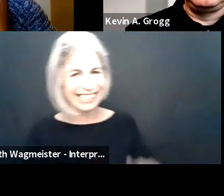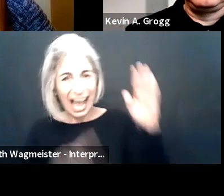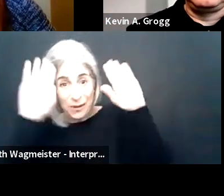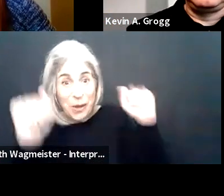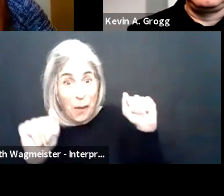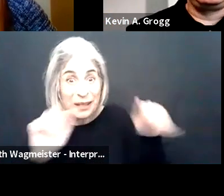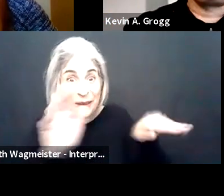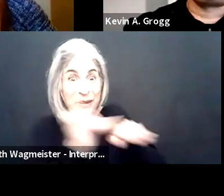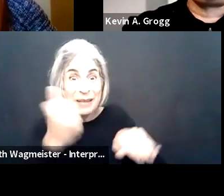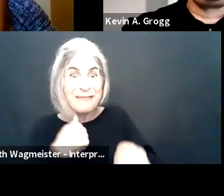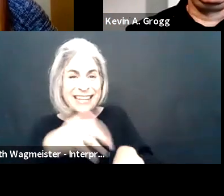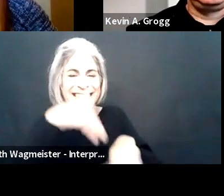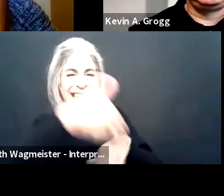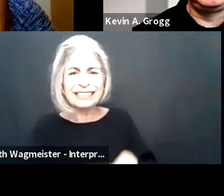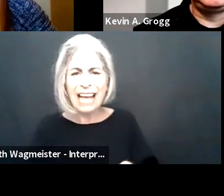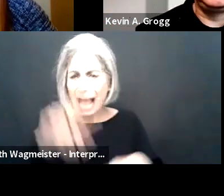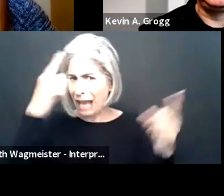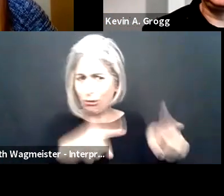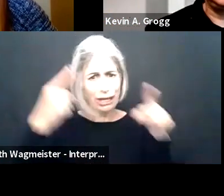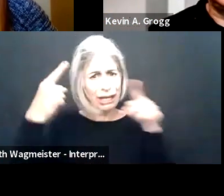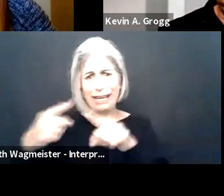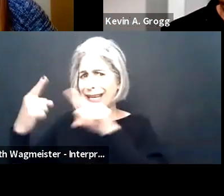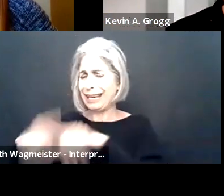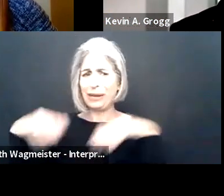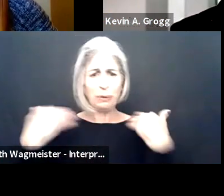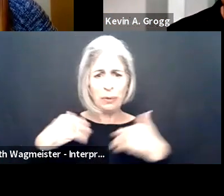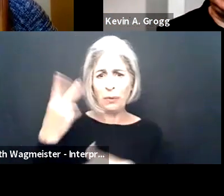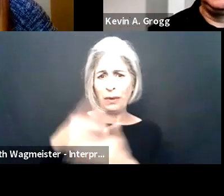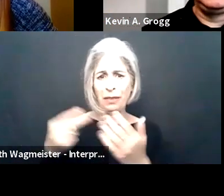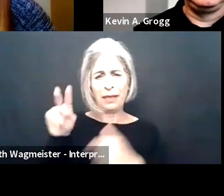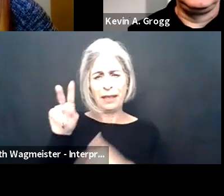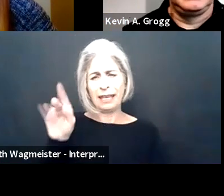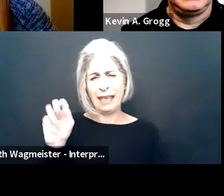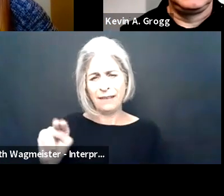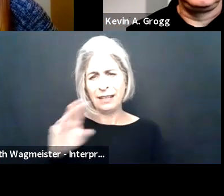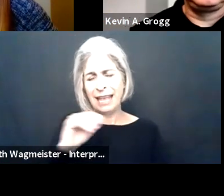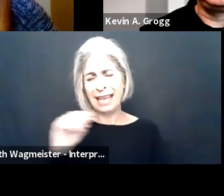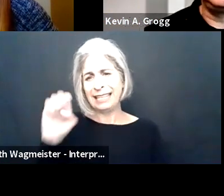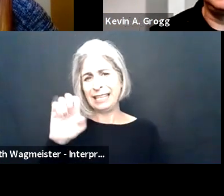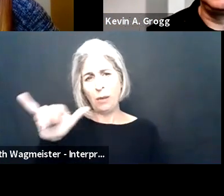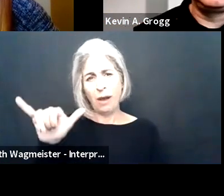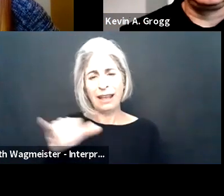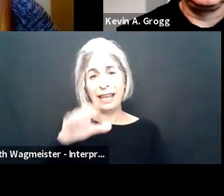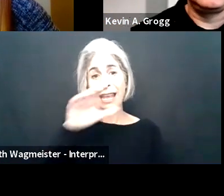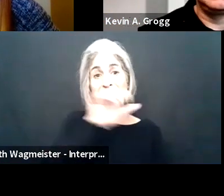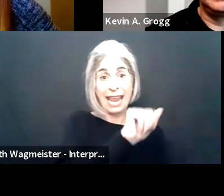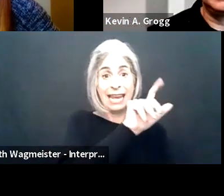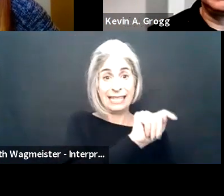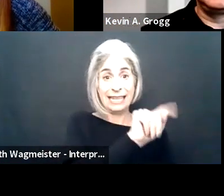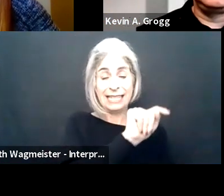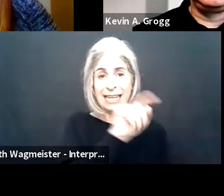Maria Town: Janet, how about you? Janet: Yes, thanks, Maria. I was hoping you'd call on me next.